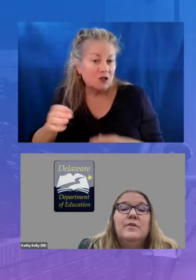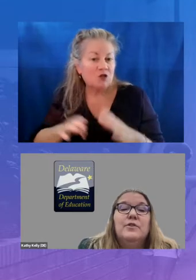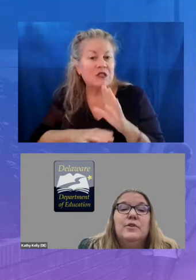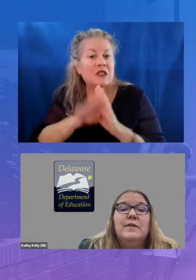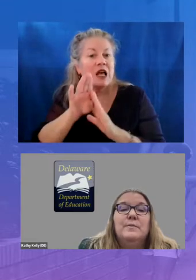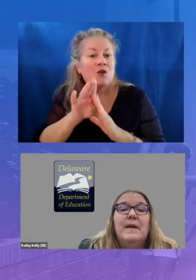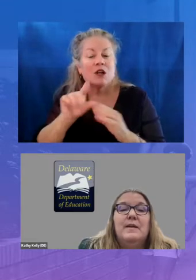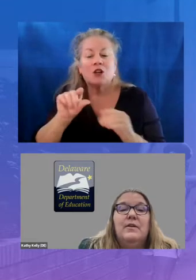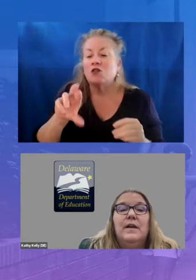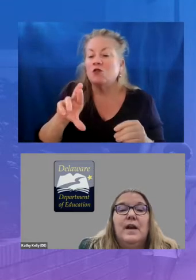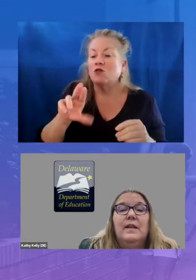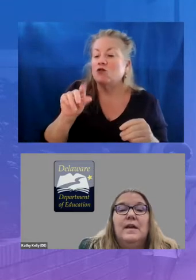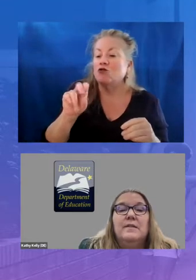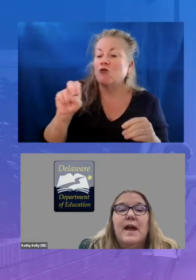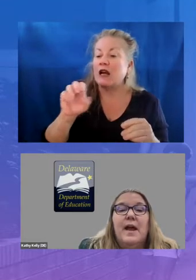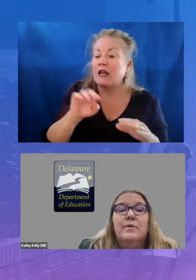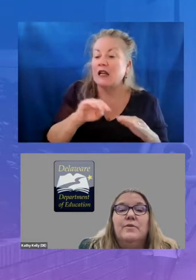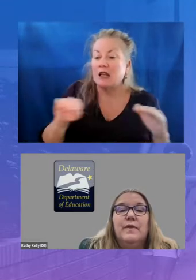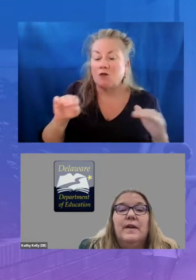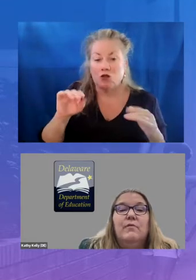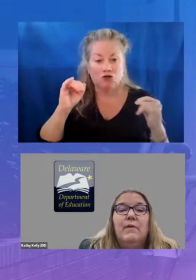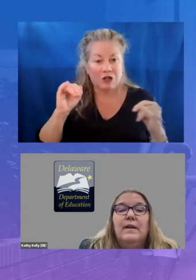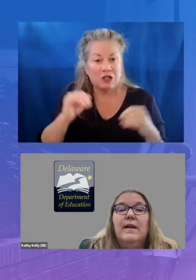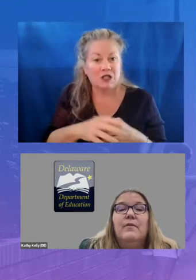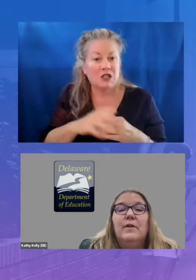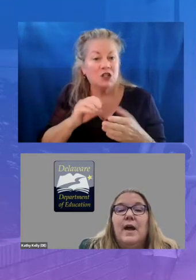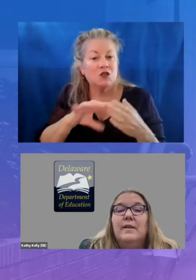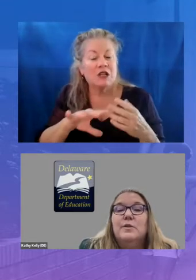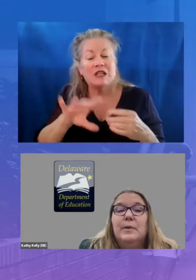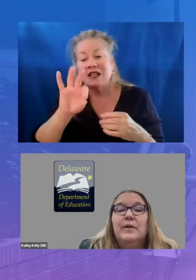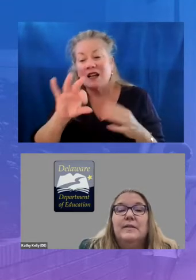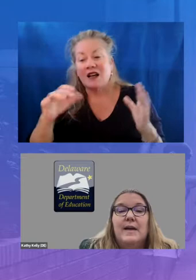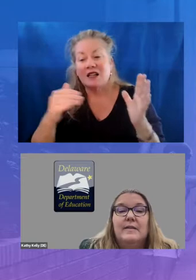students spent nearly 9 000 hours reading grade level knowledge building text